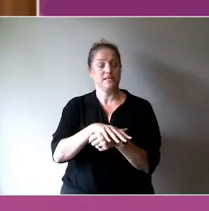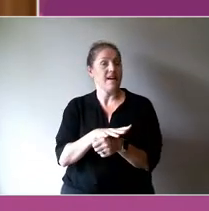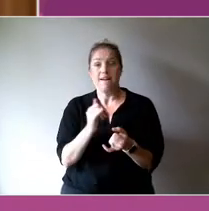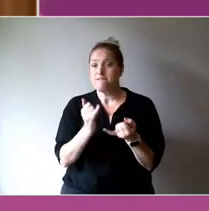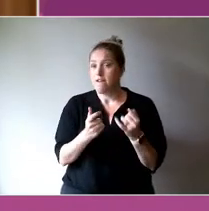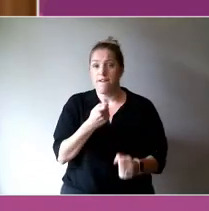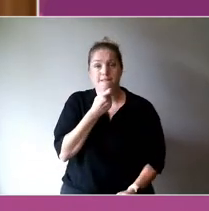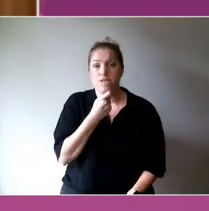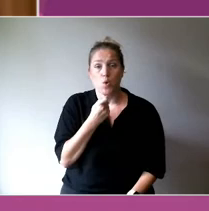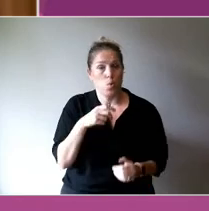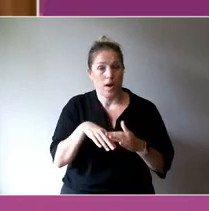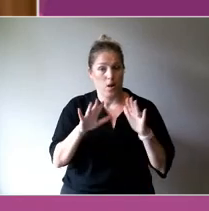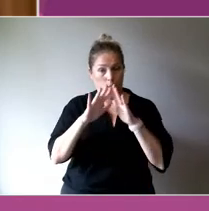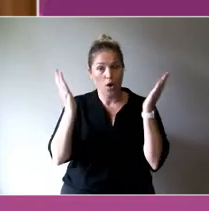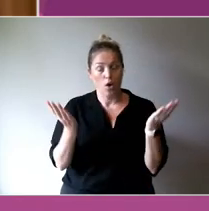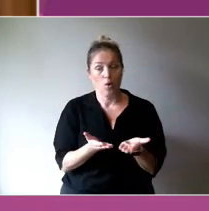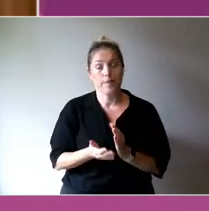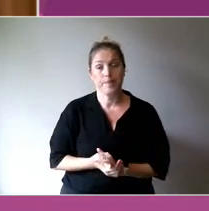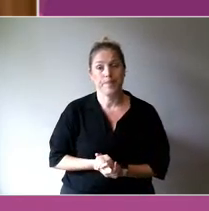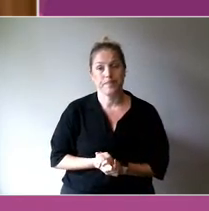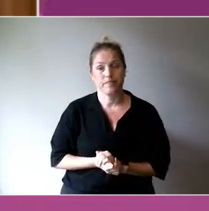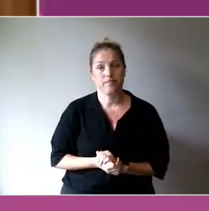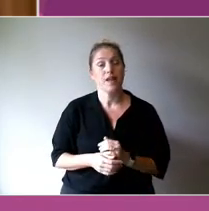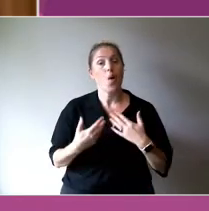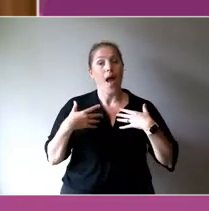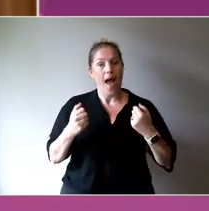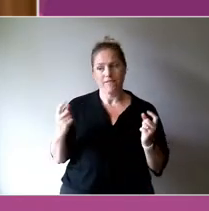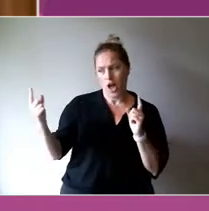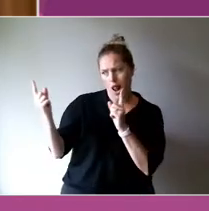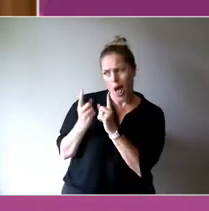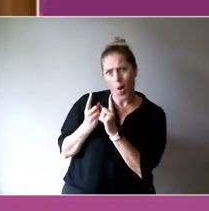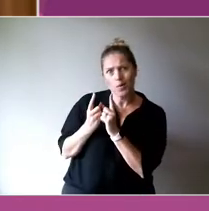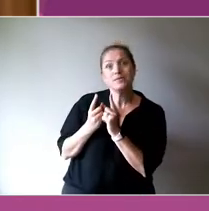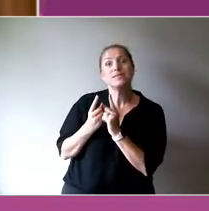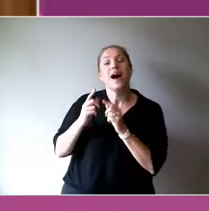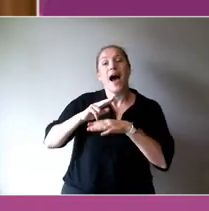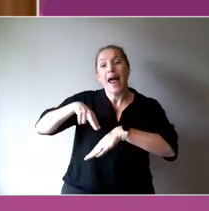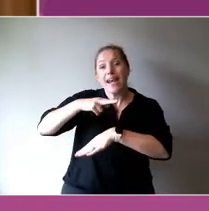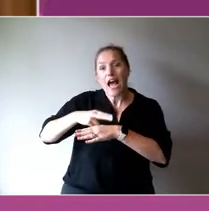Our close neighbours including the National Gallery of Victoria, the arts centre Melbourne,